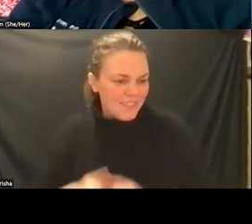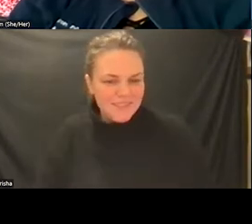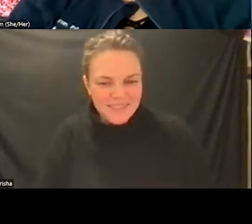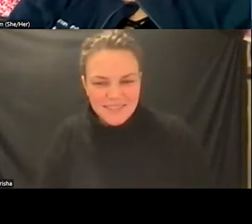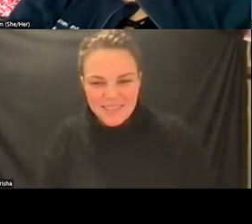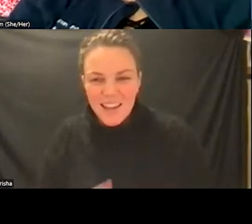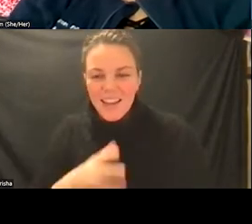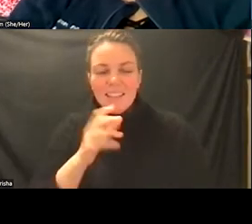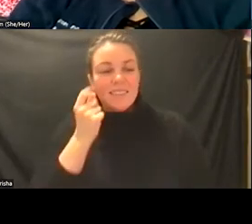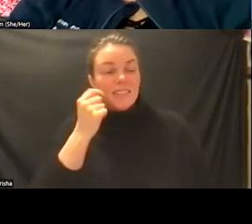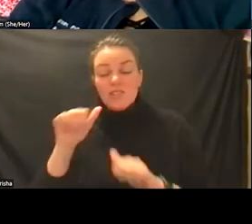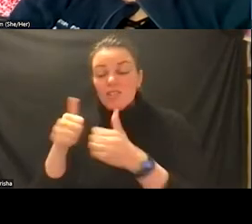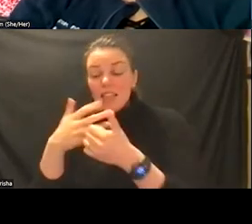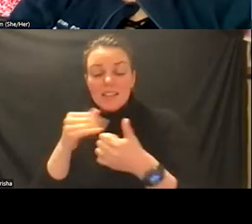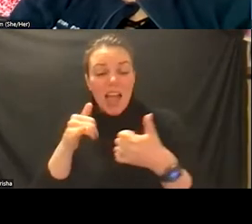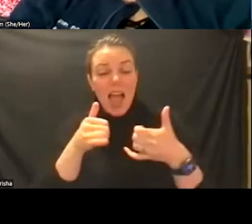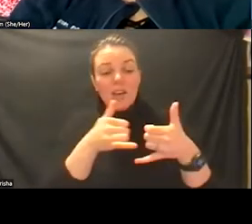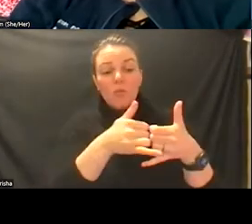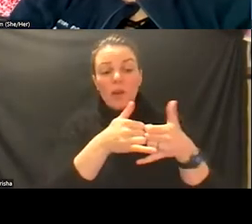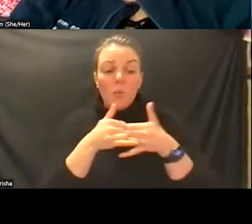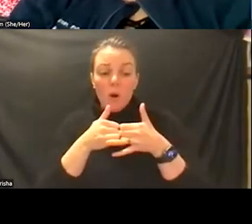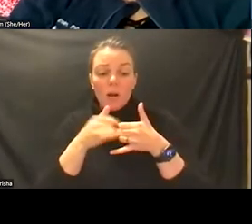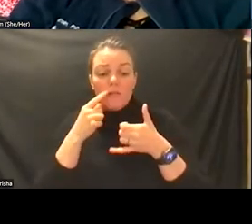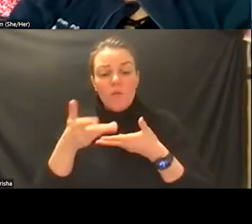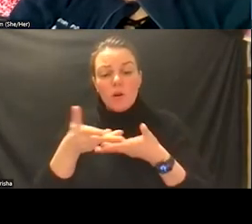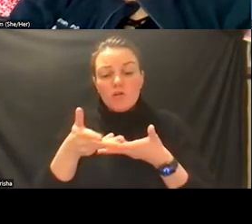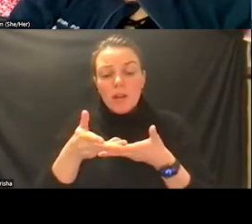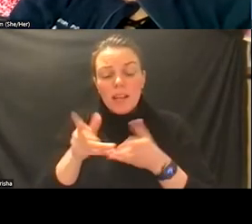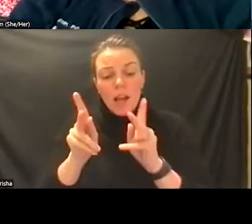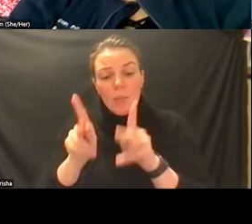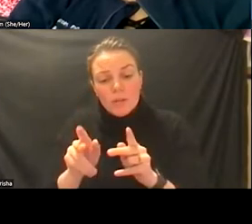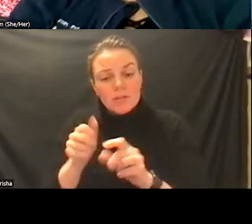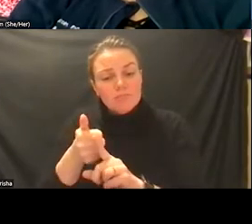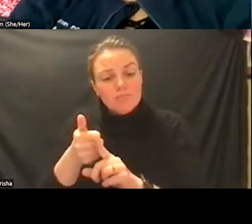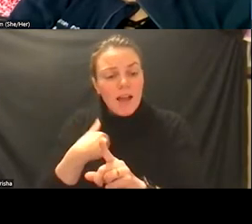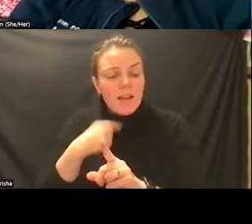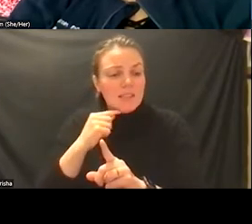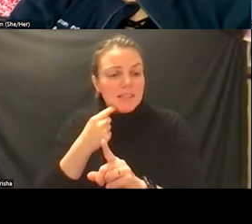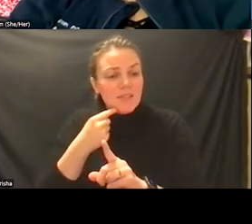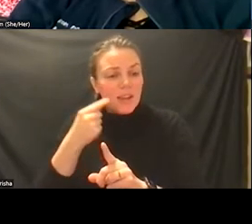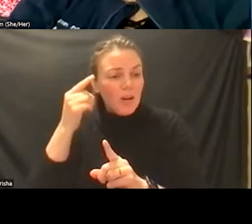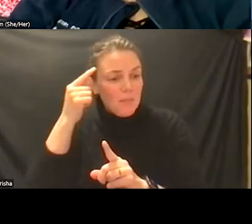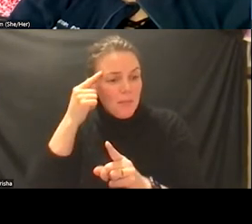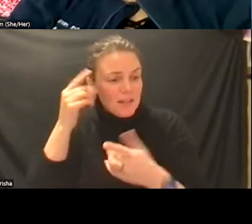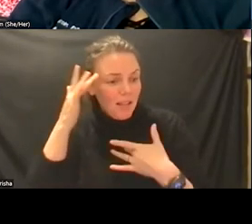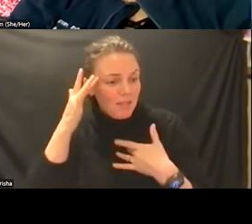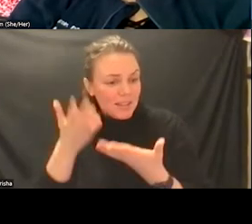of treating people with severe mental illness is really comes from being able to um i remember way